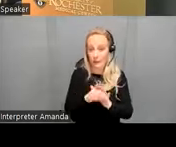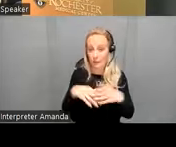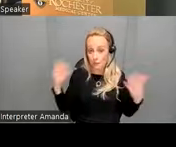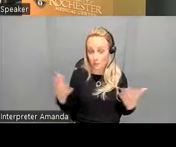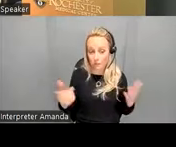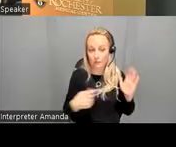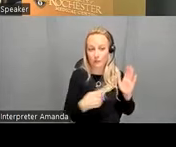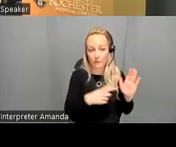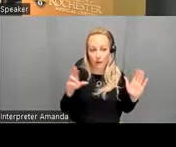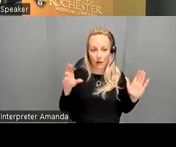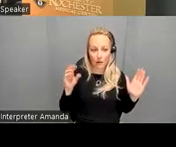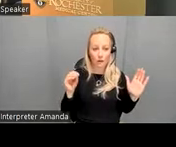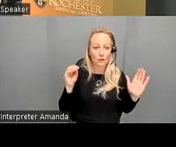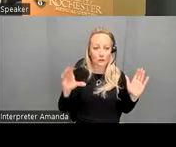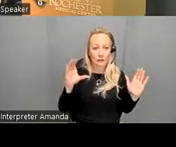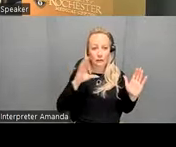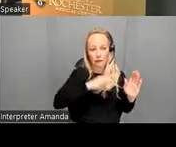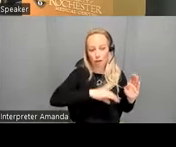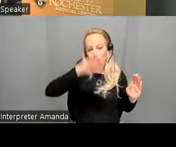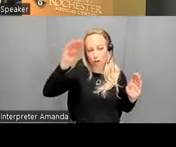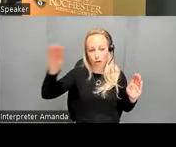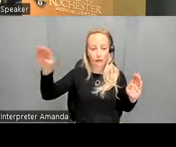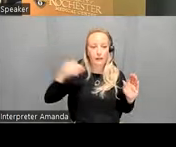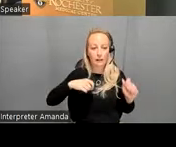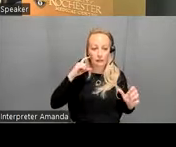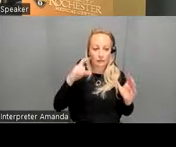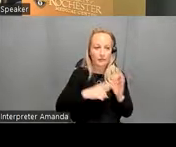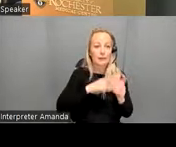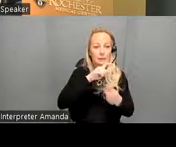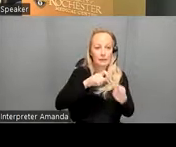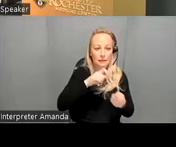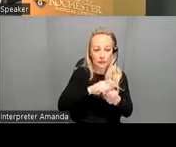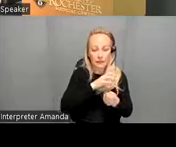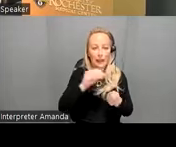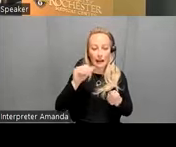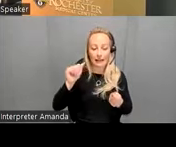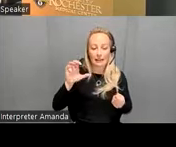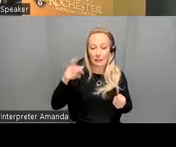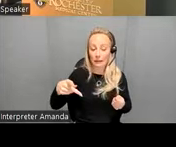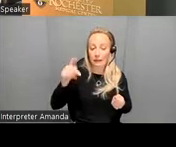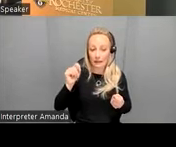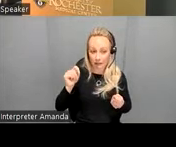the RC curves here at sensitivity and one Min specificity and the ACP uh the uh cognition task